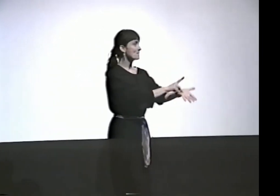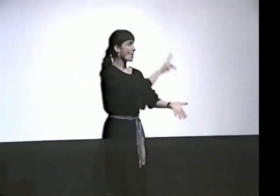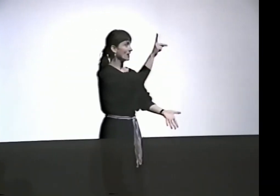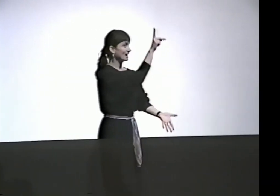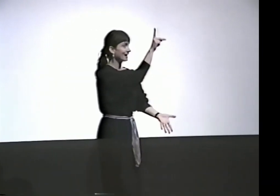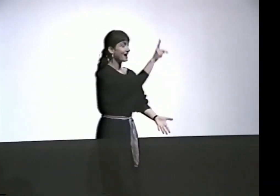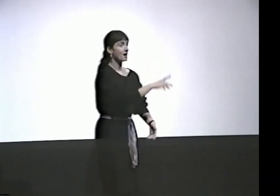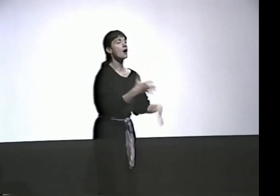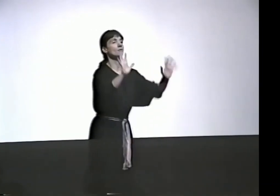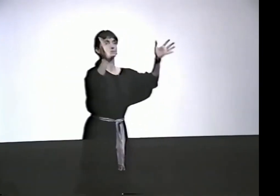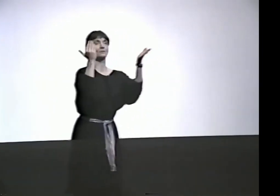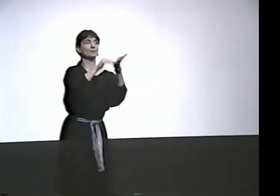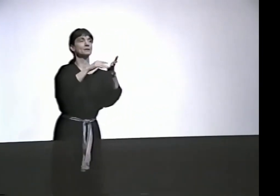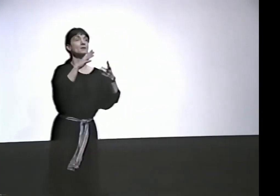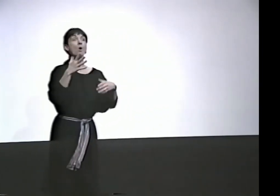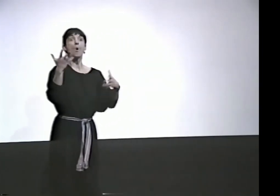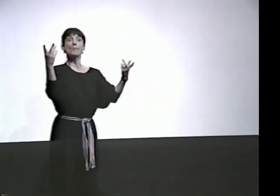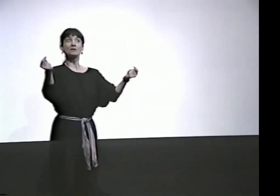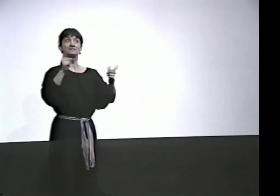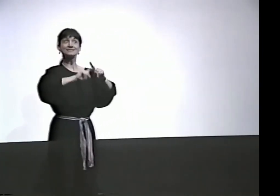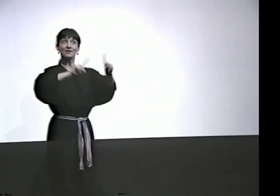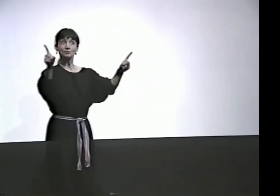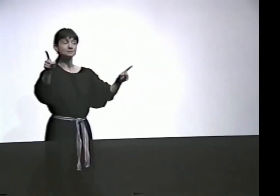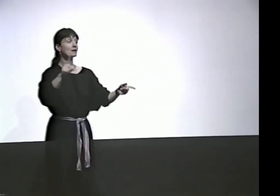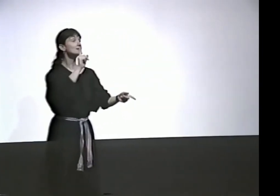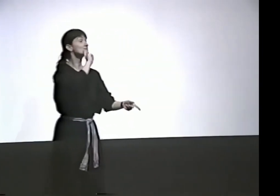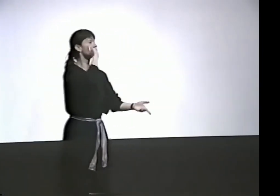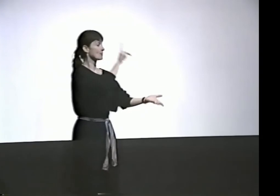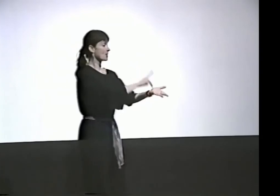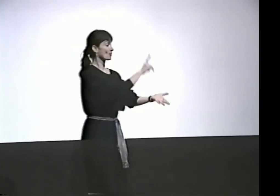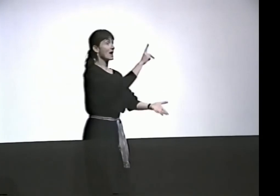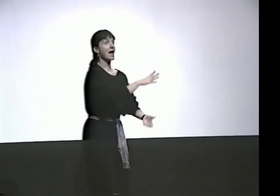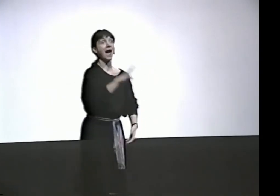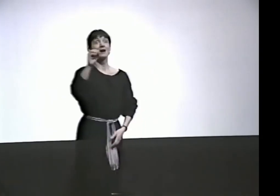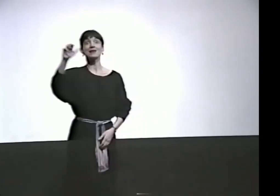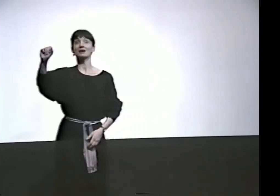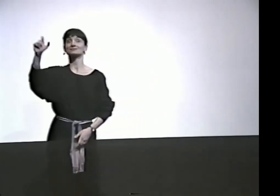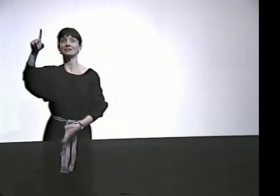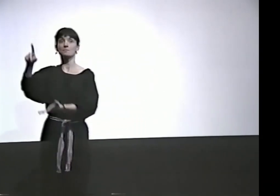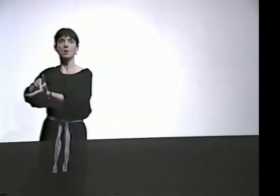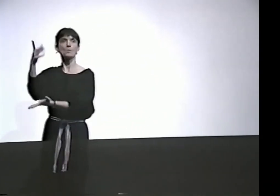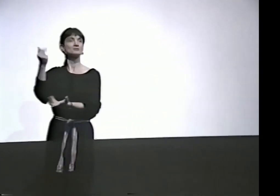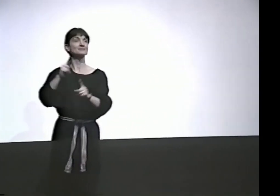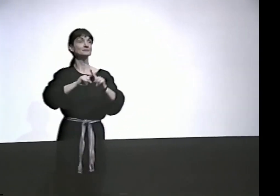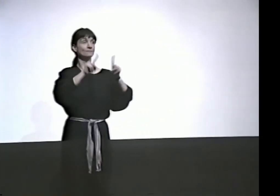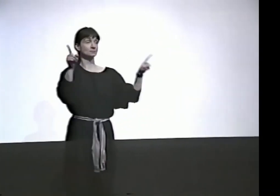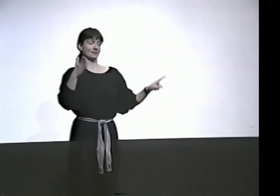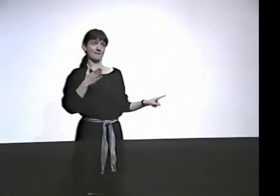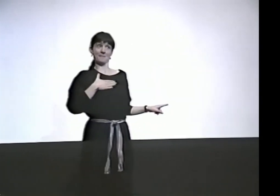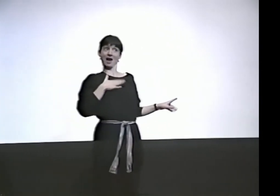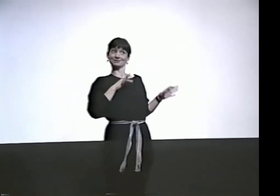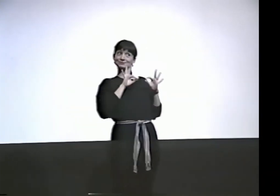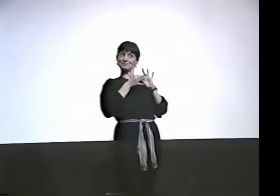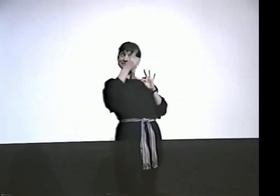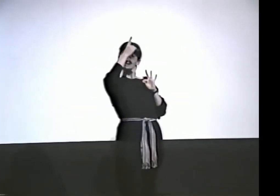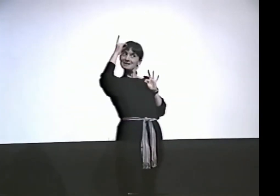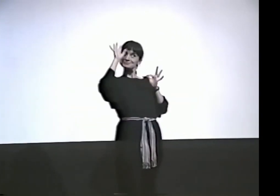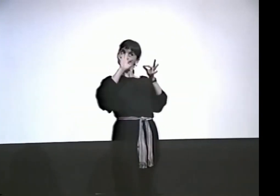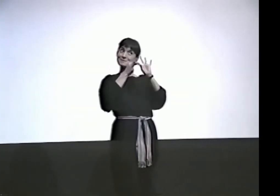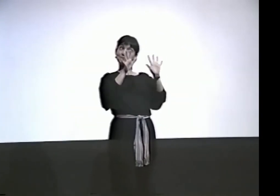WHAT'S THE DIFFERENCE BETWEEN-- OK, LET ME SIGN IT AGAIN. WHAT'S THE DIFFERENCE BETWEEN DEAF POETRY AND ASL POETRY? WHAT'S THE DIFFERENCE?